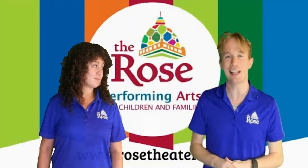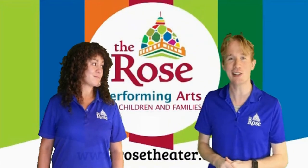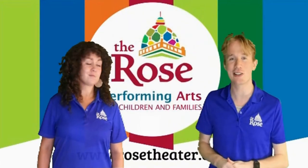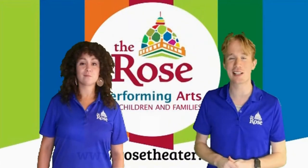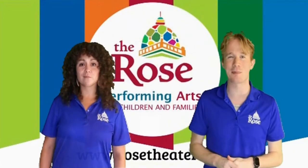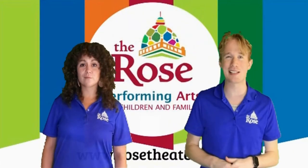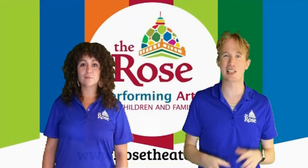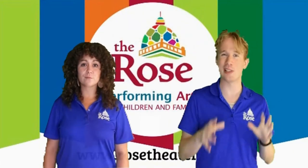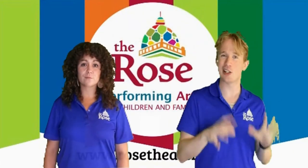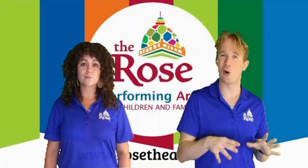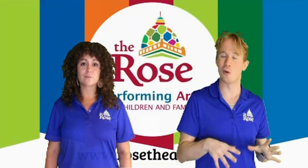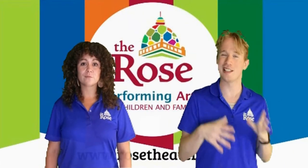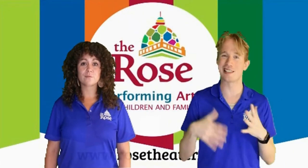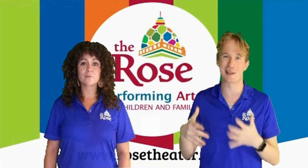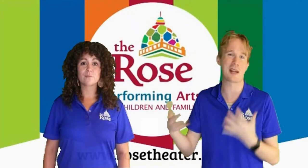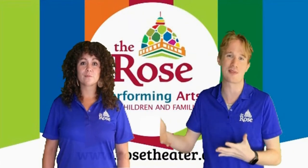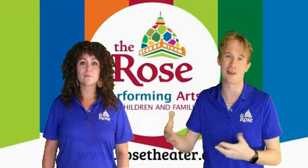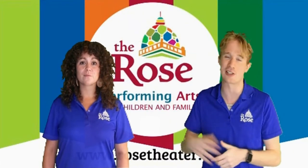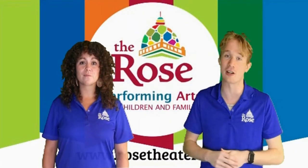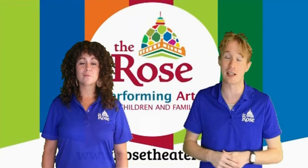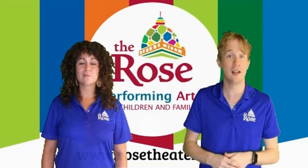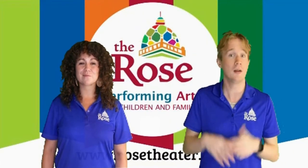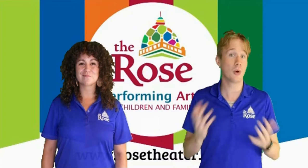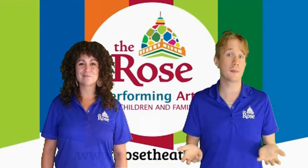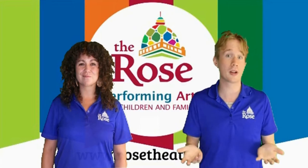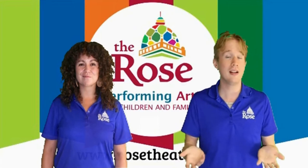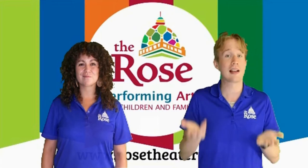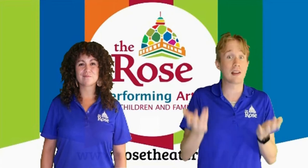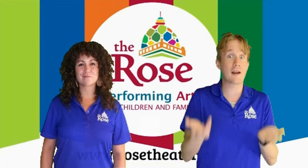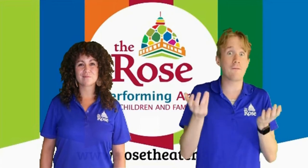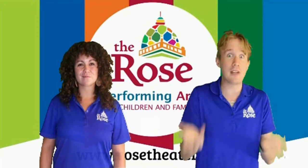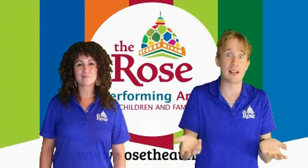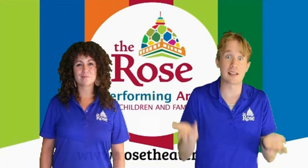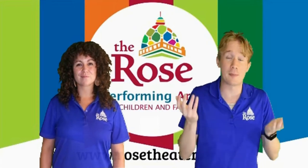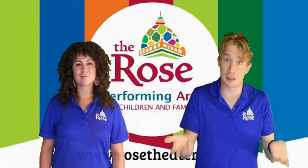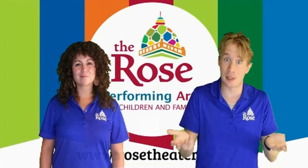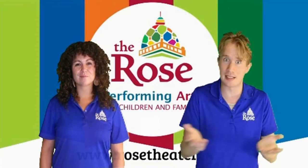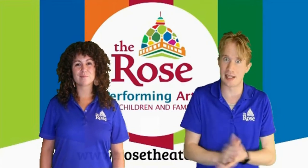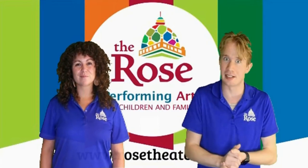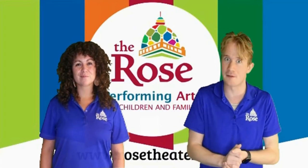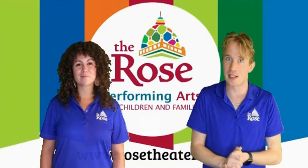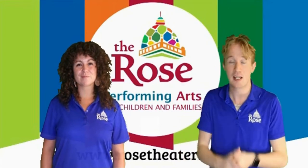And the Antarctic is a place that's really cold and sometimes very dark. And Mortimer has a lot of feelings about the place that he lives.